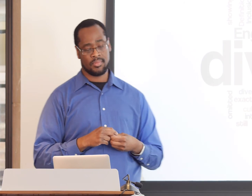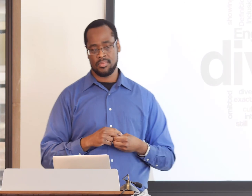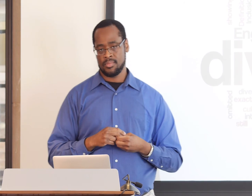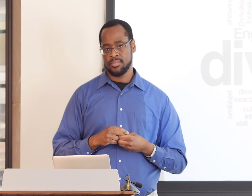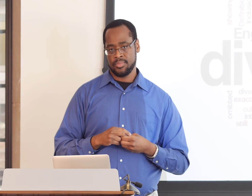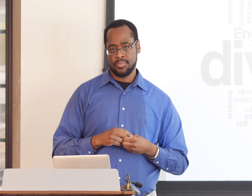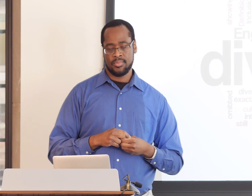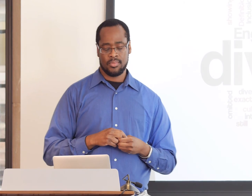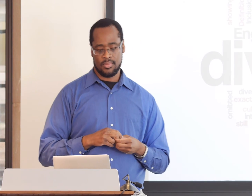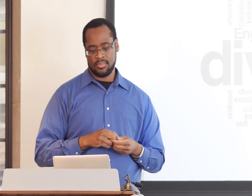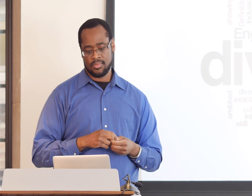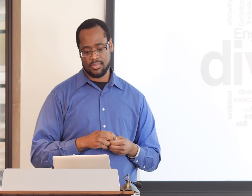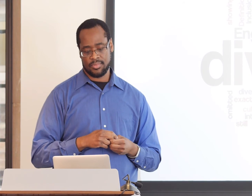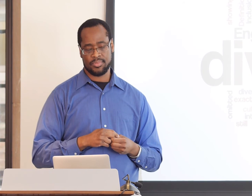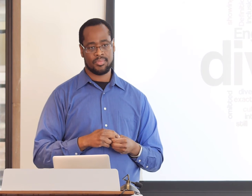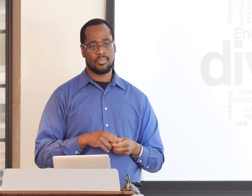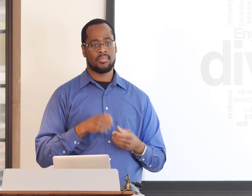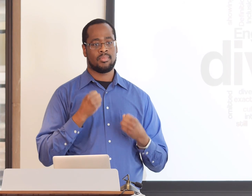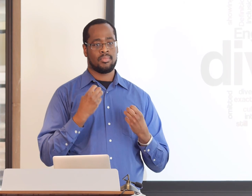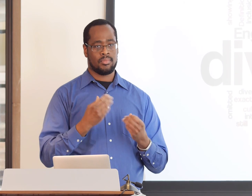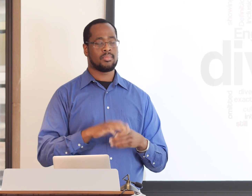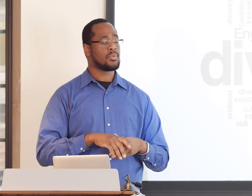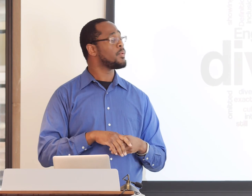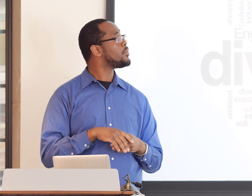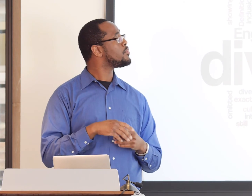to the entire population of Deaf people.